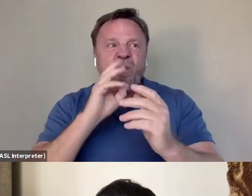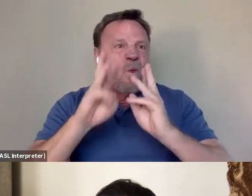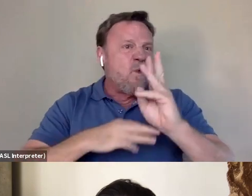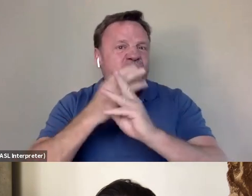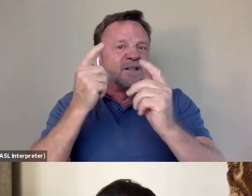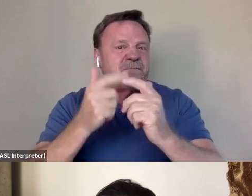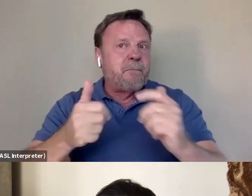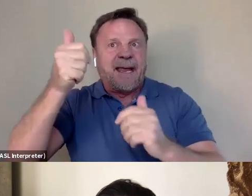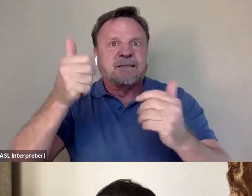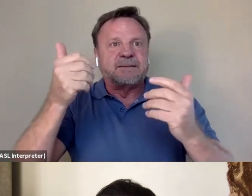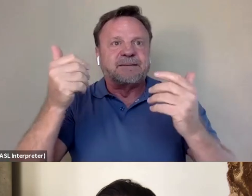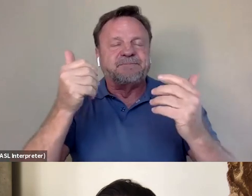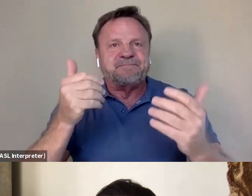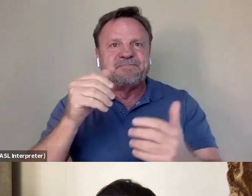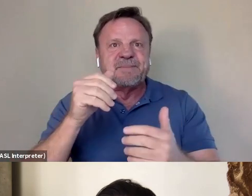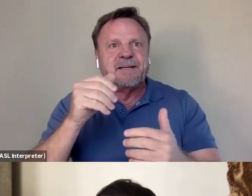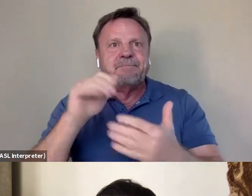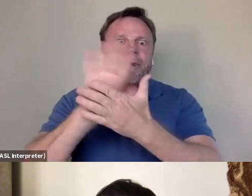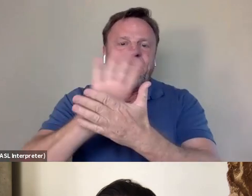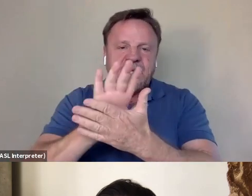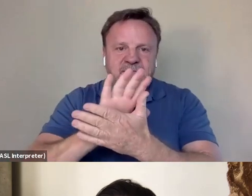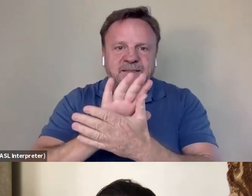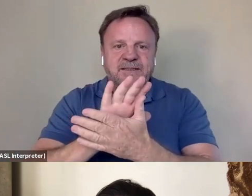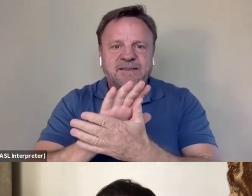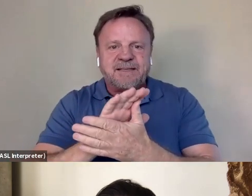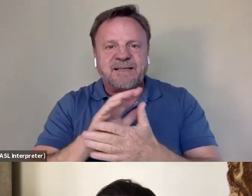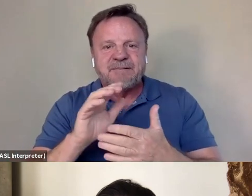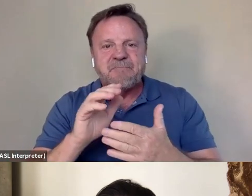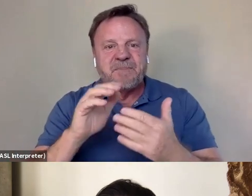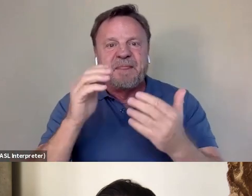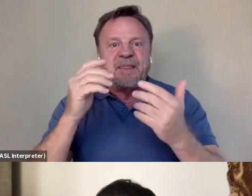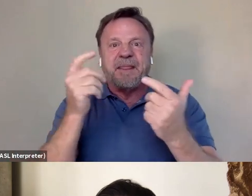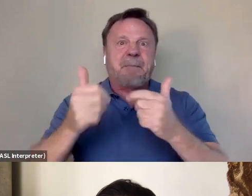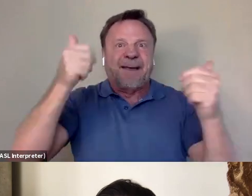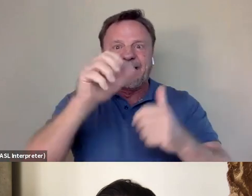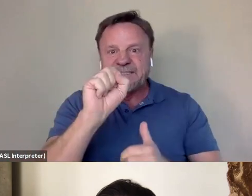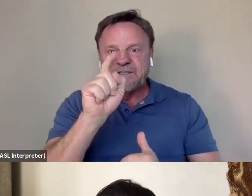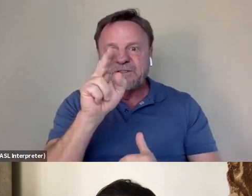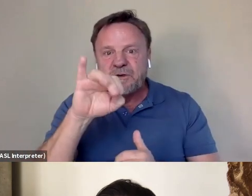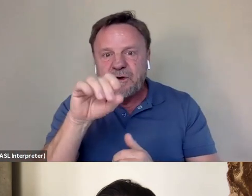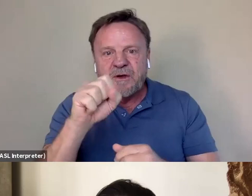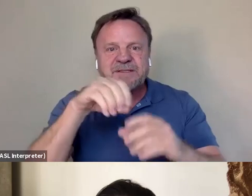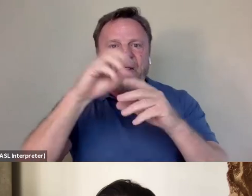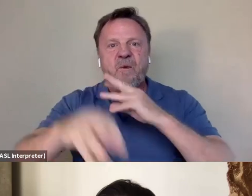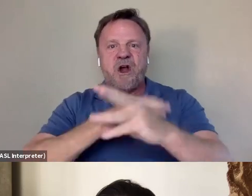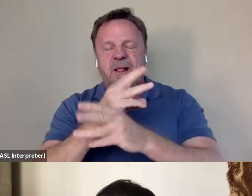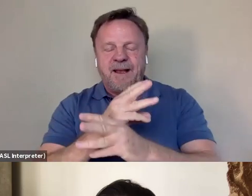or, you know, Bruce Lee's biggest movies that are owned by the like the biggest studios in the world, you know,